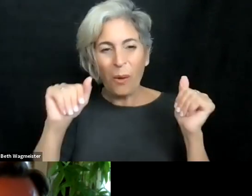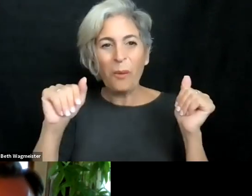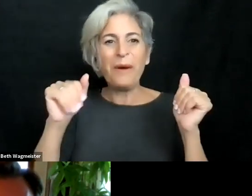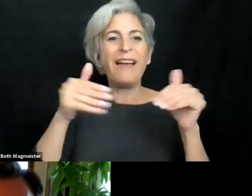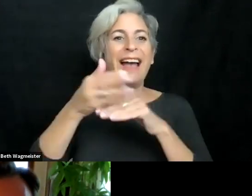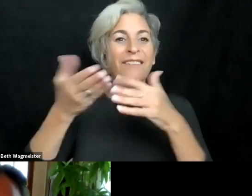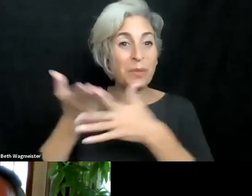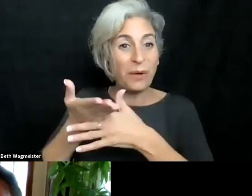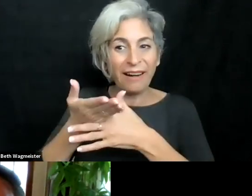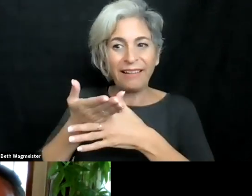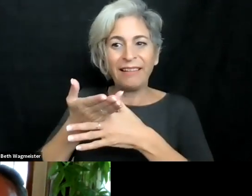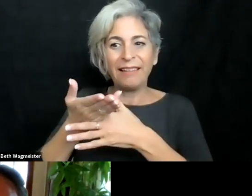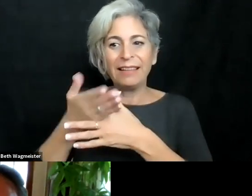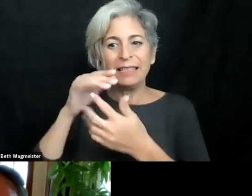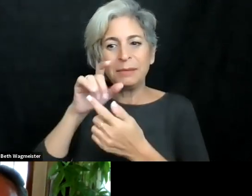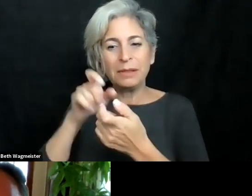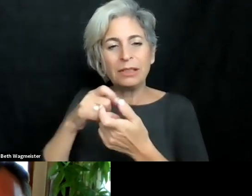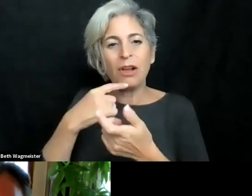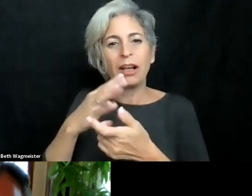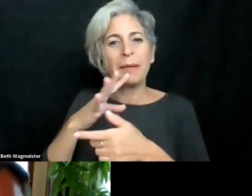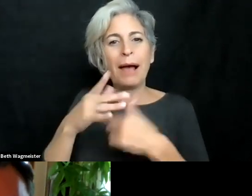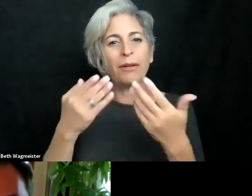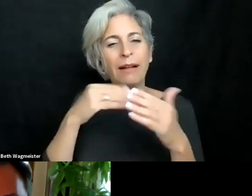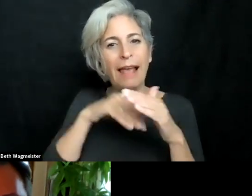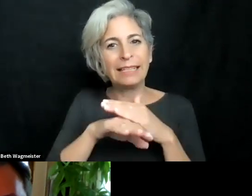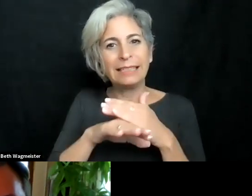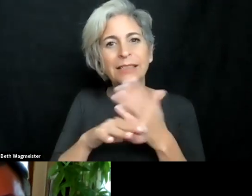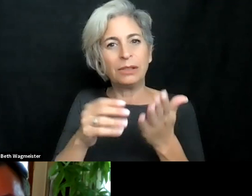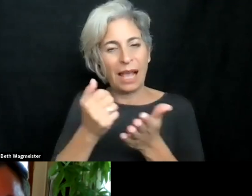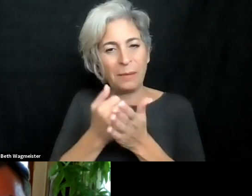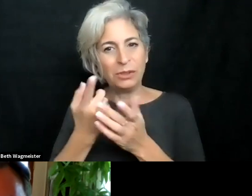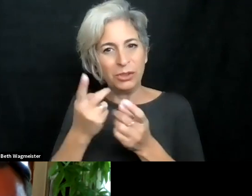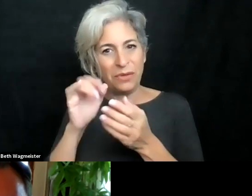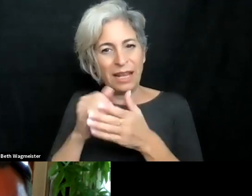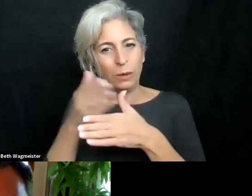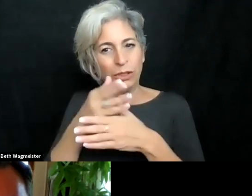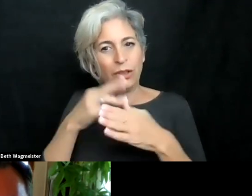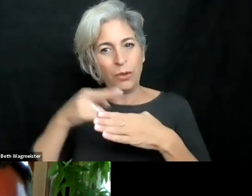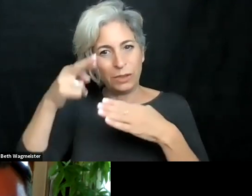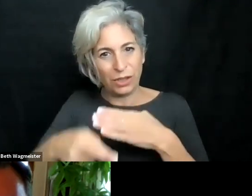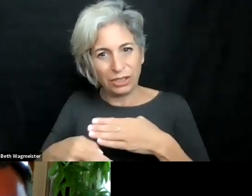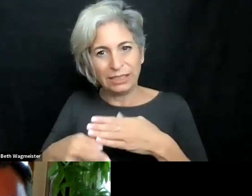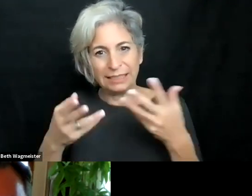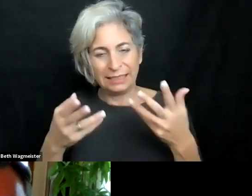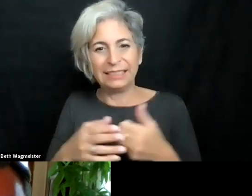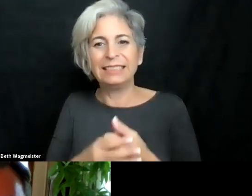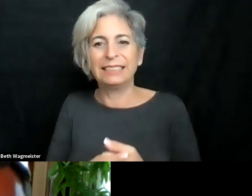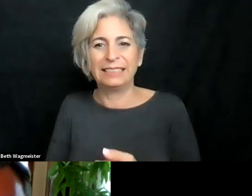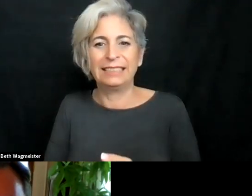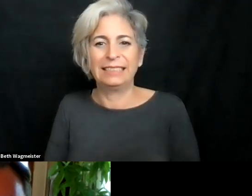need to increase that yes. Hopefully some of the information that Laura will talk to us after the break, specifically around teacher access